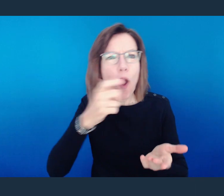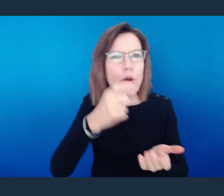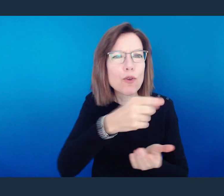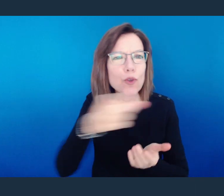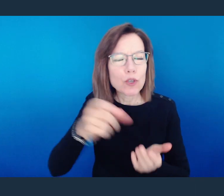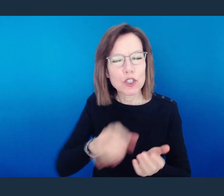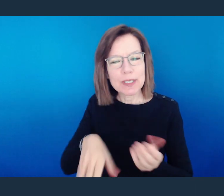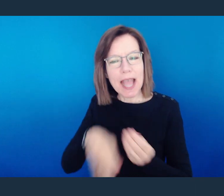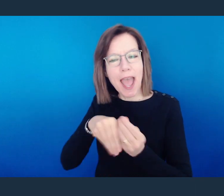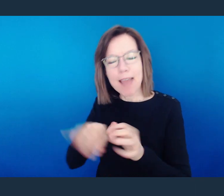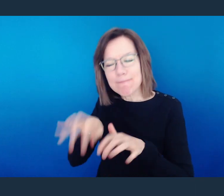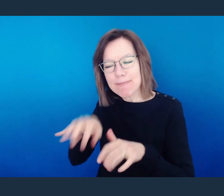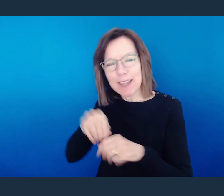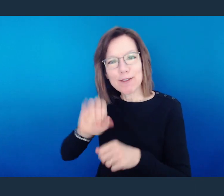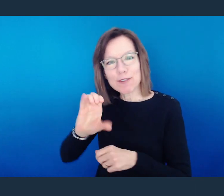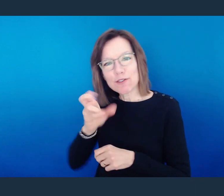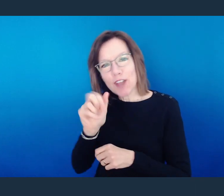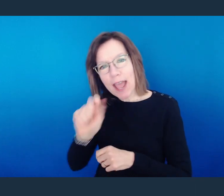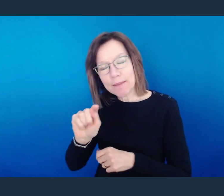Just drop us a note in the chat.